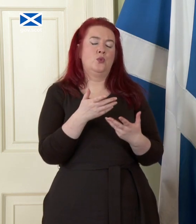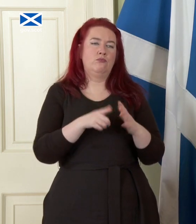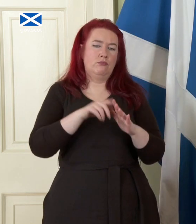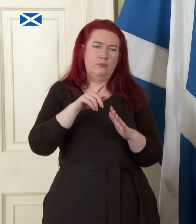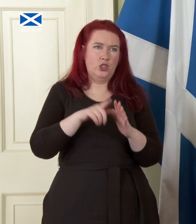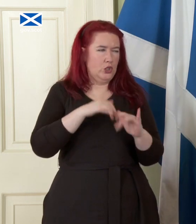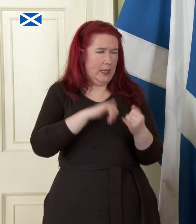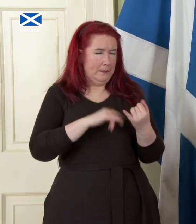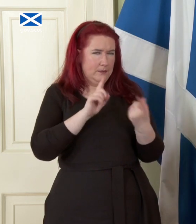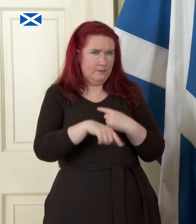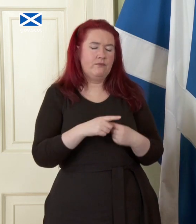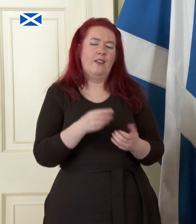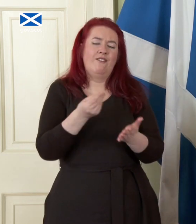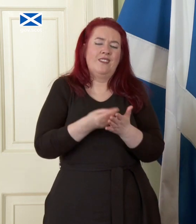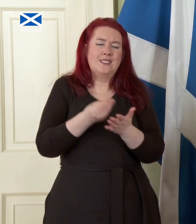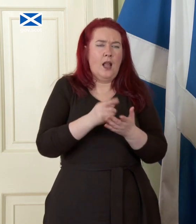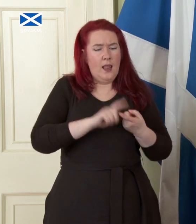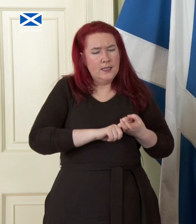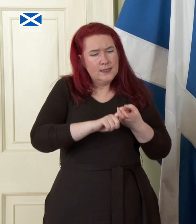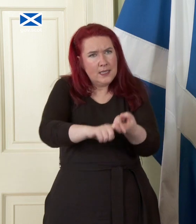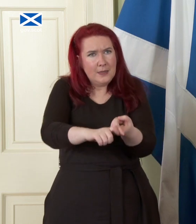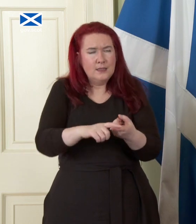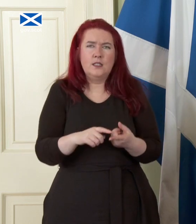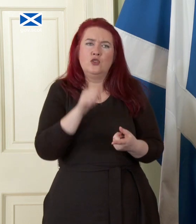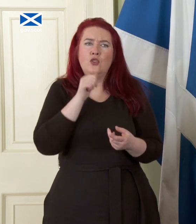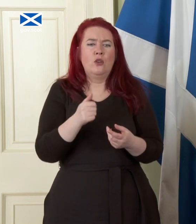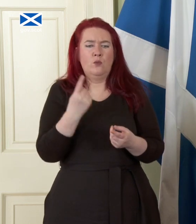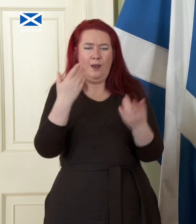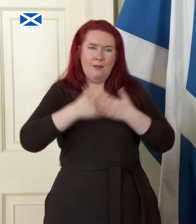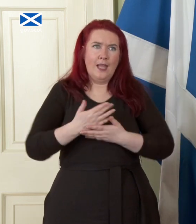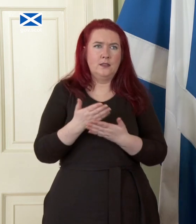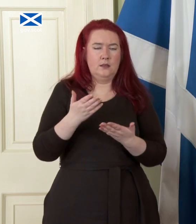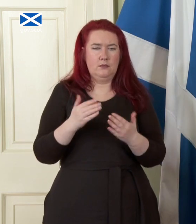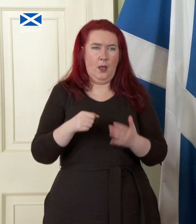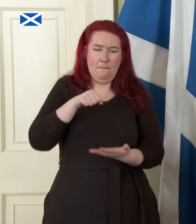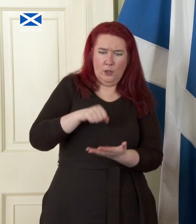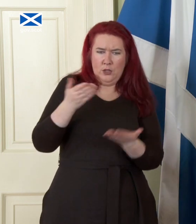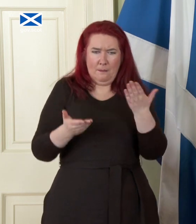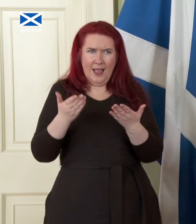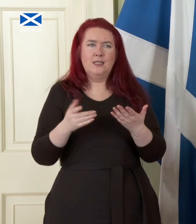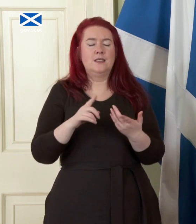sustainability is not about an overnight balancing of the budget for any country it is about you know